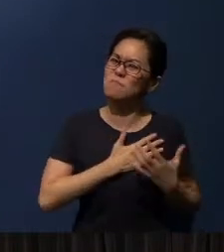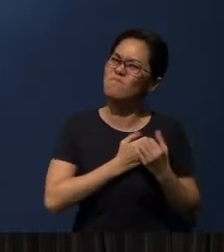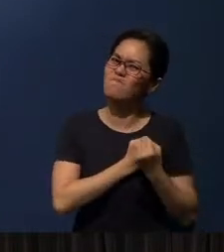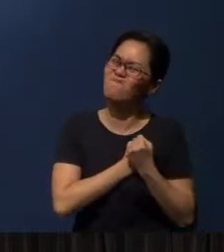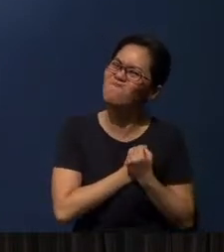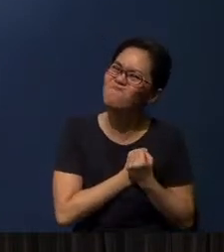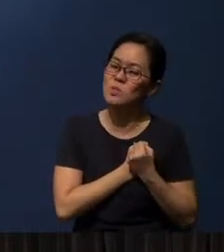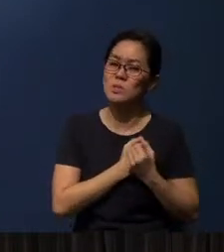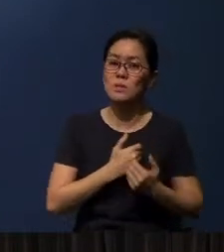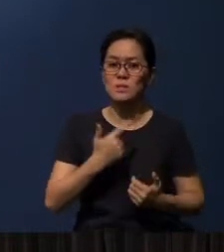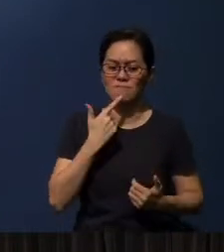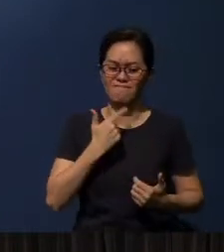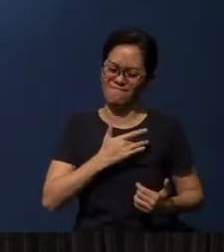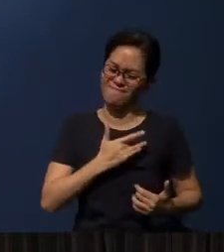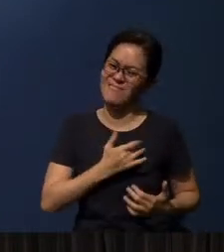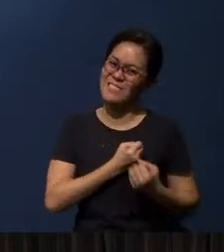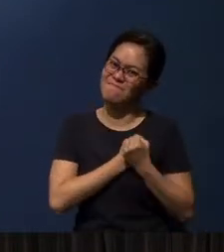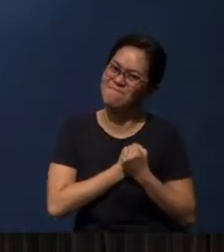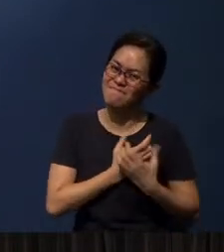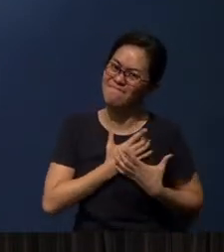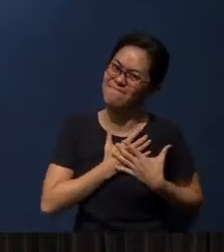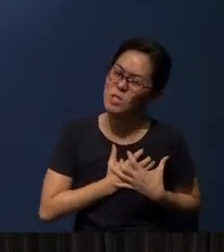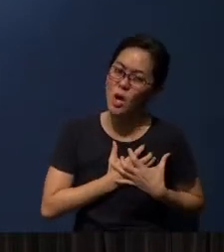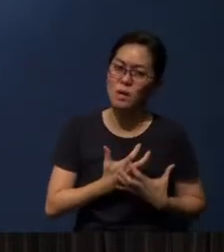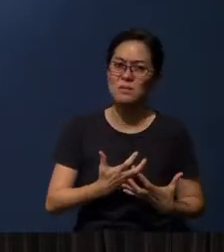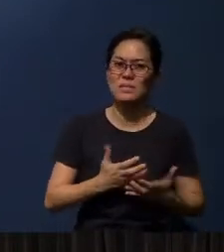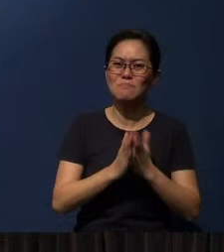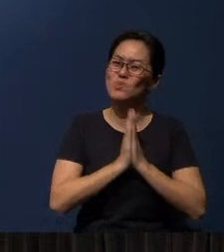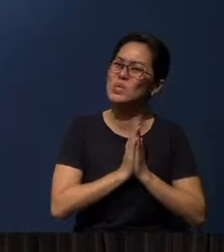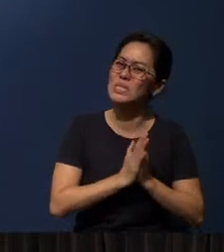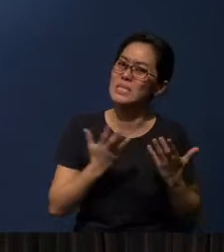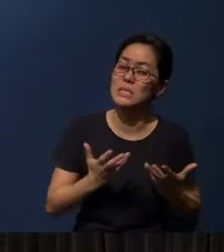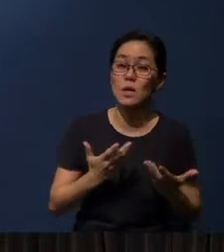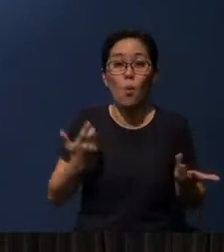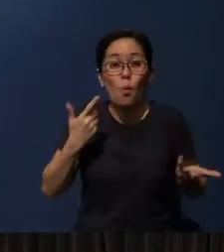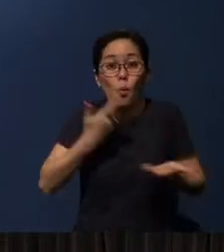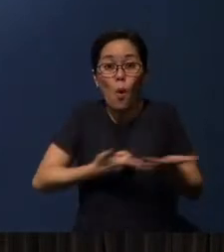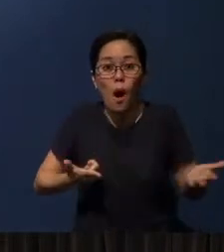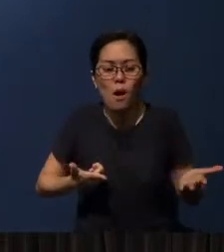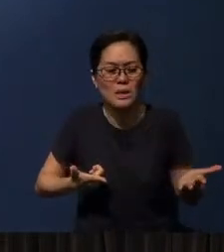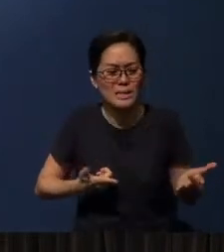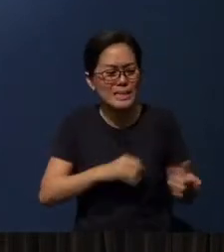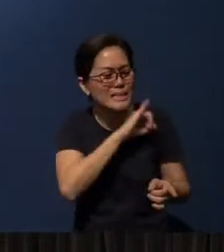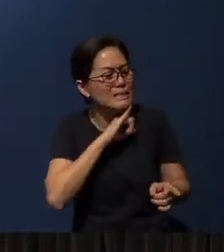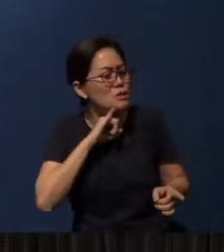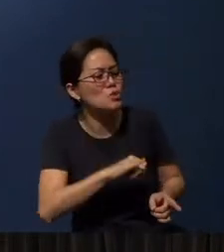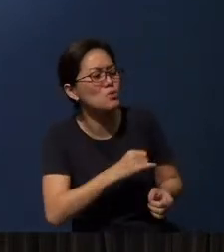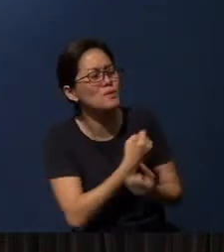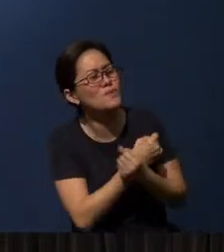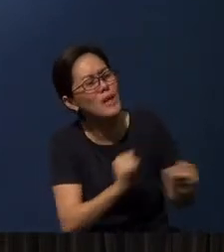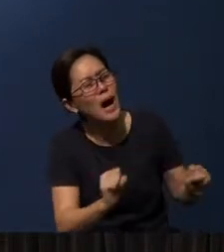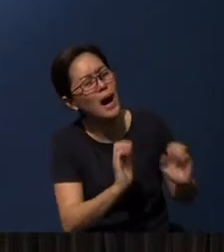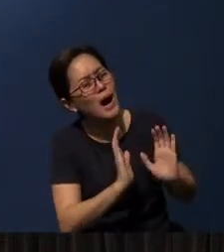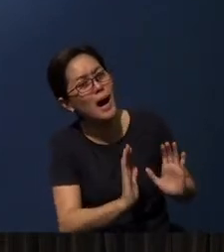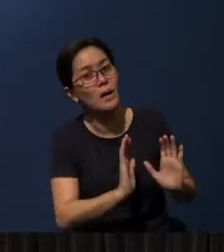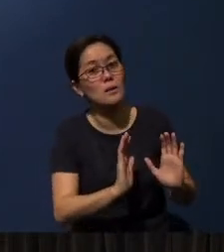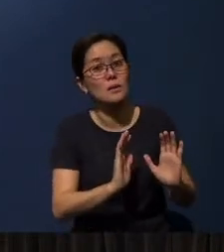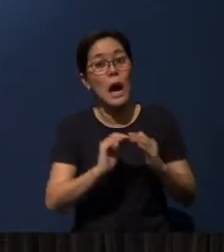Here he says his heart's desire, his prayer is for Israel's salvation through Christ.